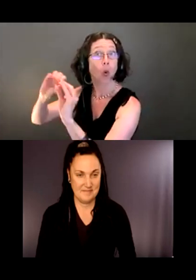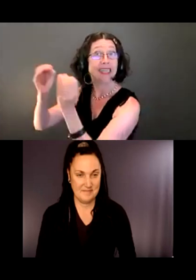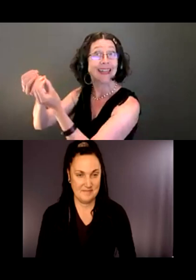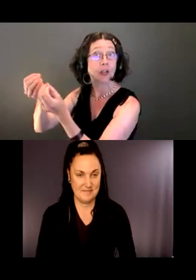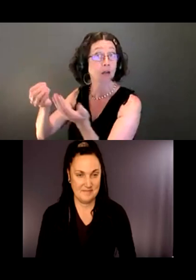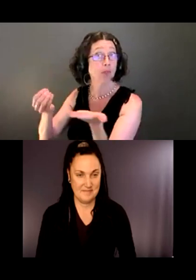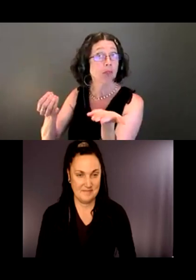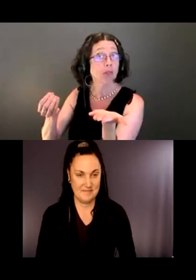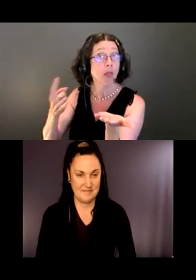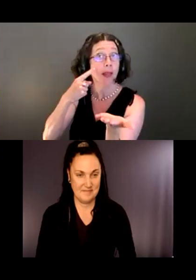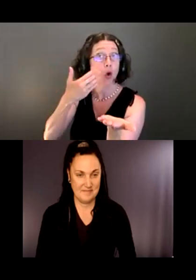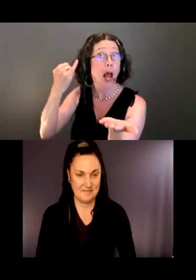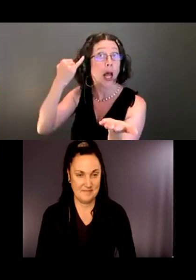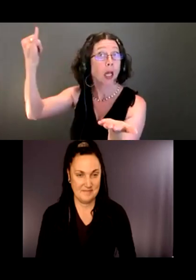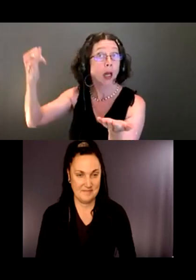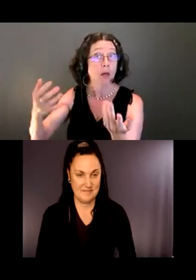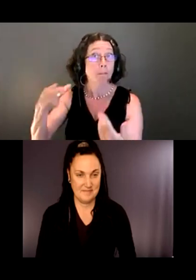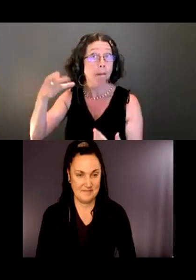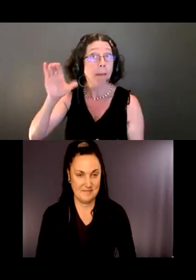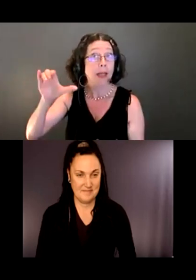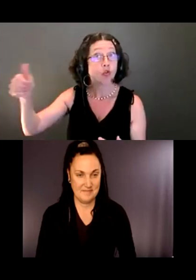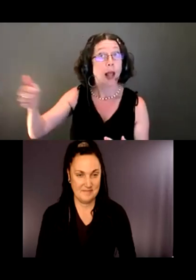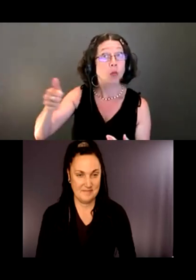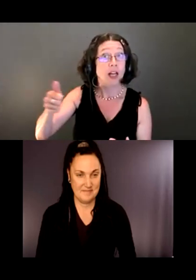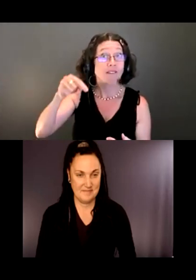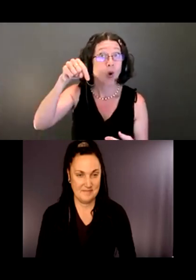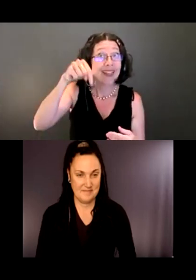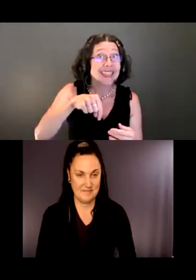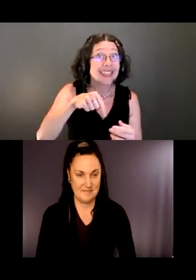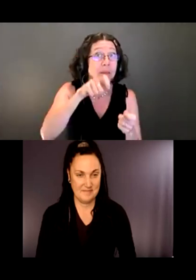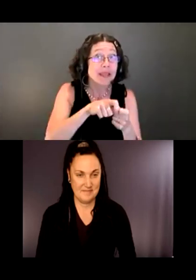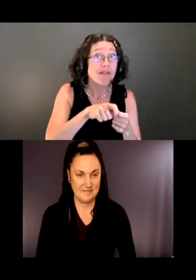transportation to this particular trailhead would be desirable. Let us know if that's the case.